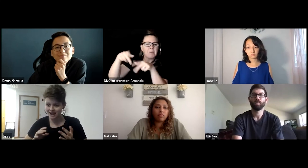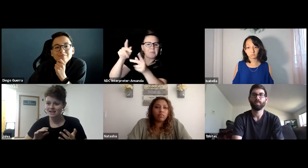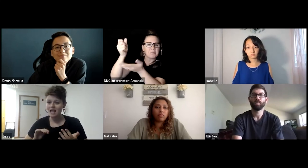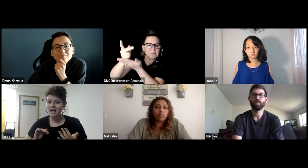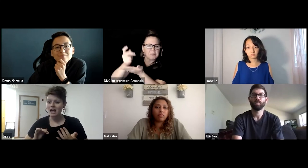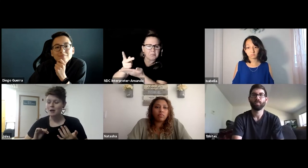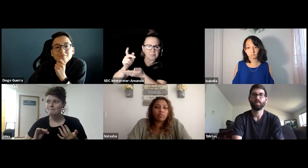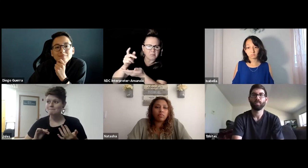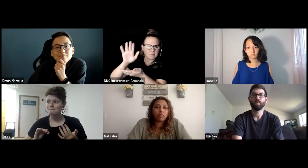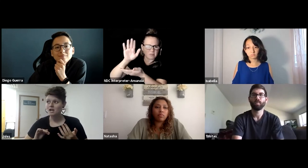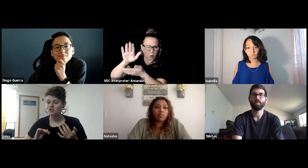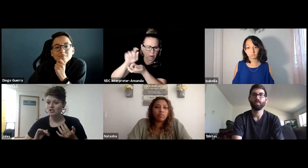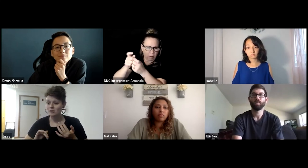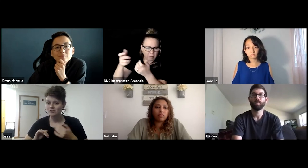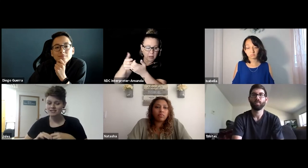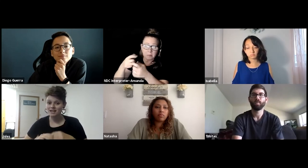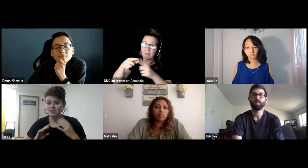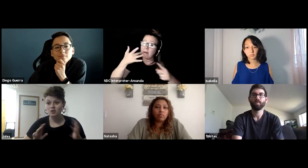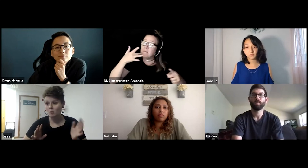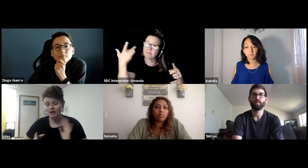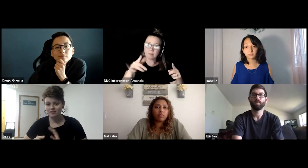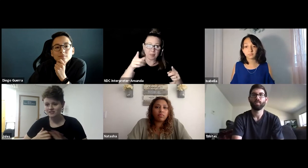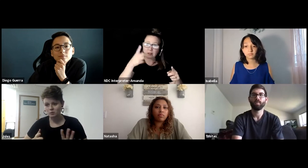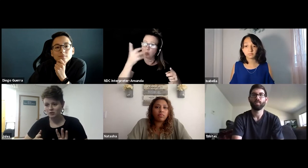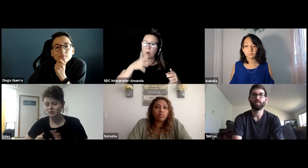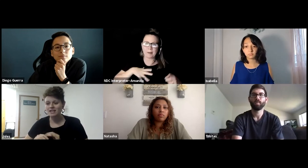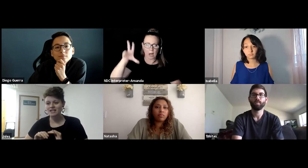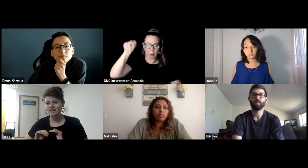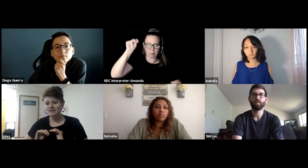But she was just like nope, this is what you need,